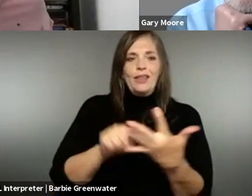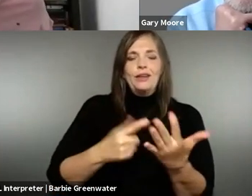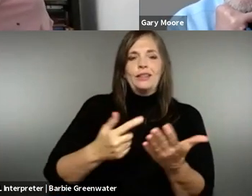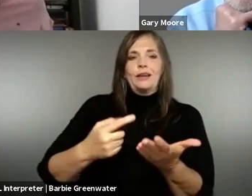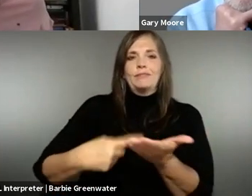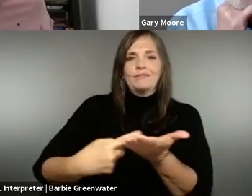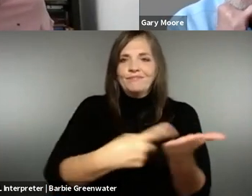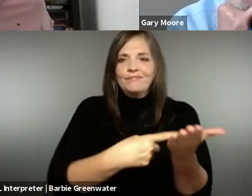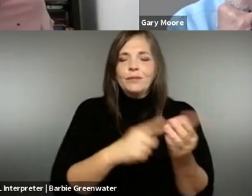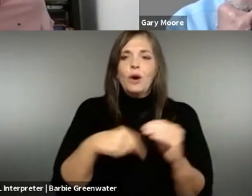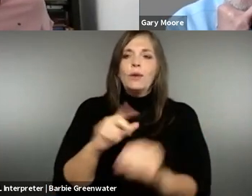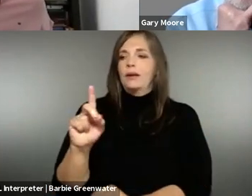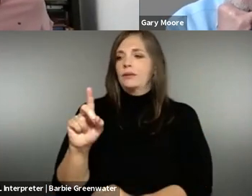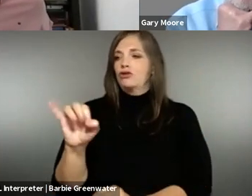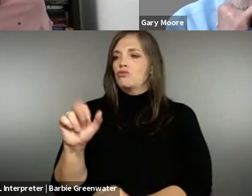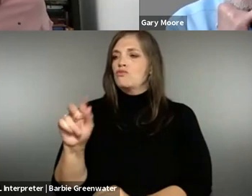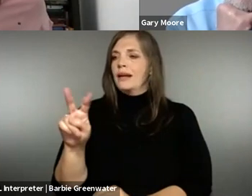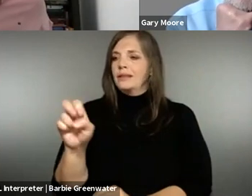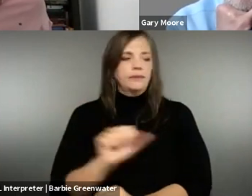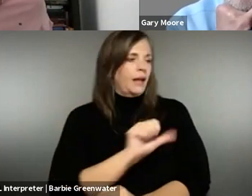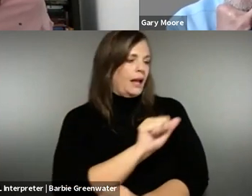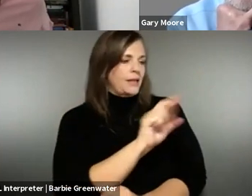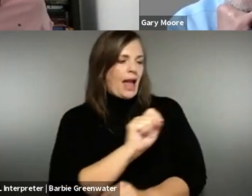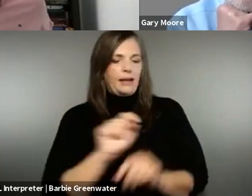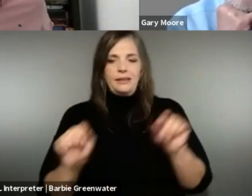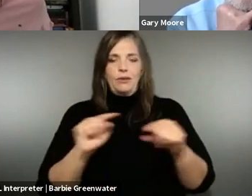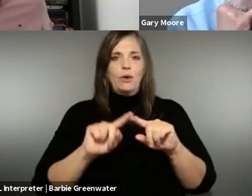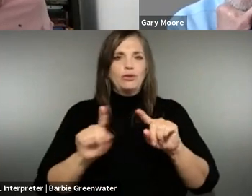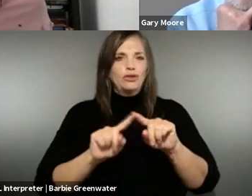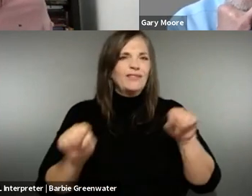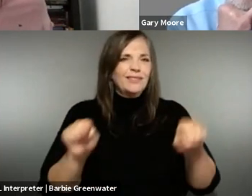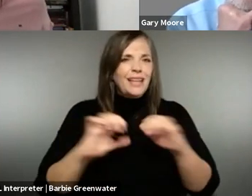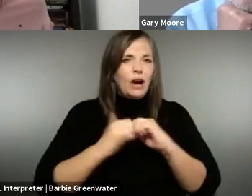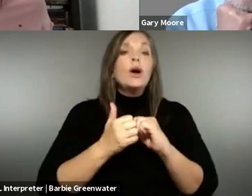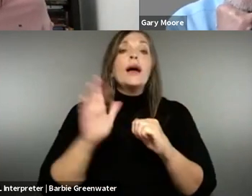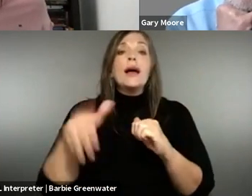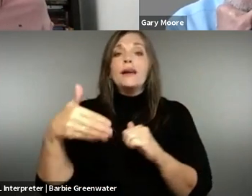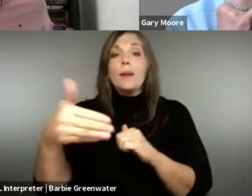if you are interested. I can see also in the chat there is a lot of discussions around the directives and acts and the differences behind them.